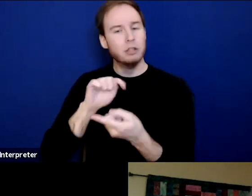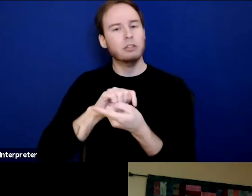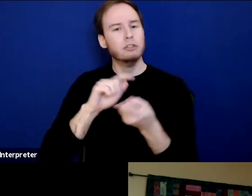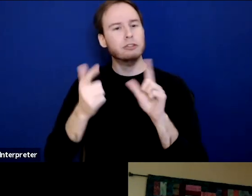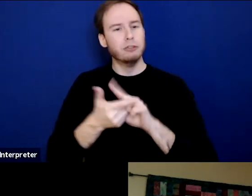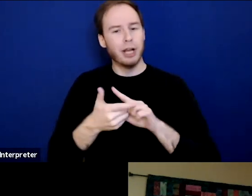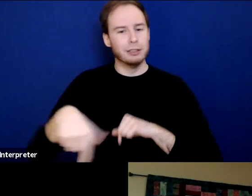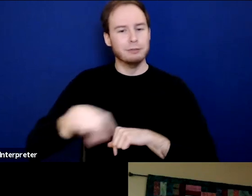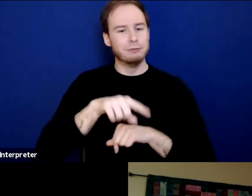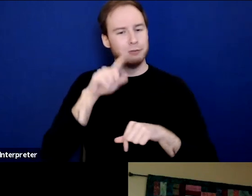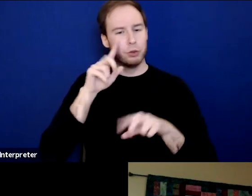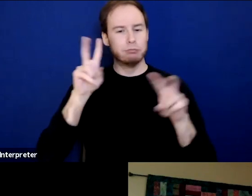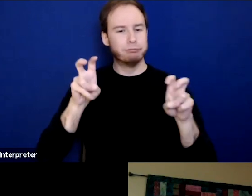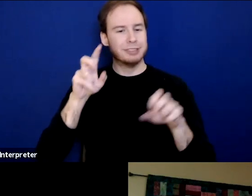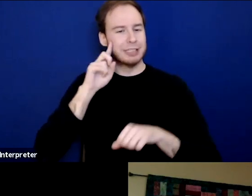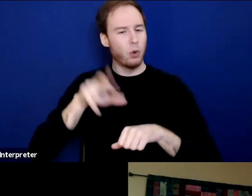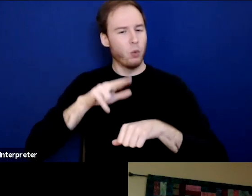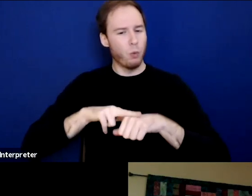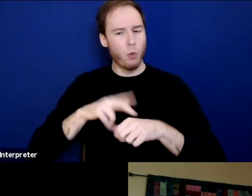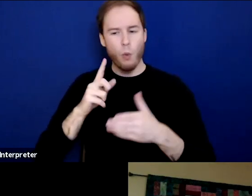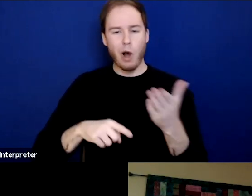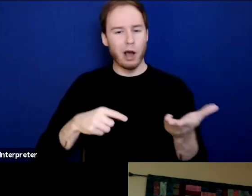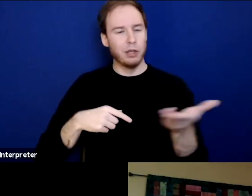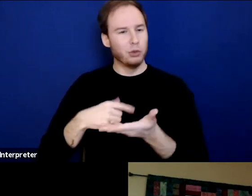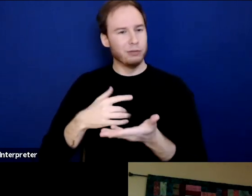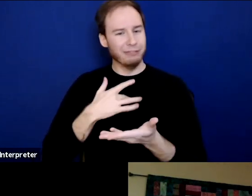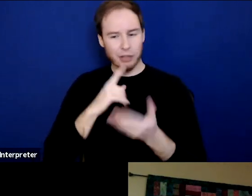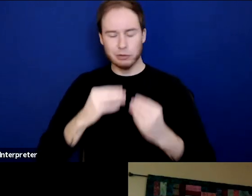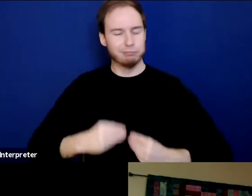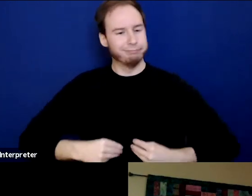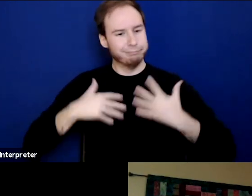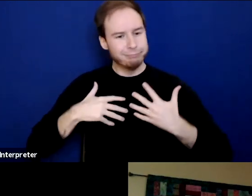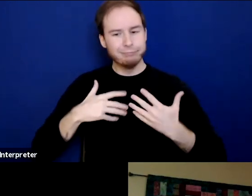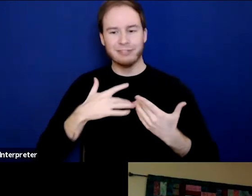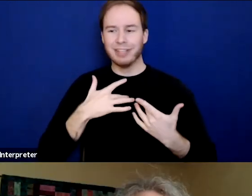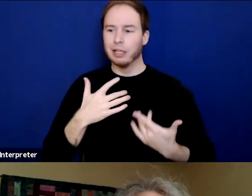And talk to us about what resonates most for you or what you're most passionate about